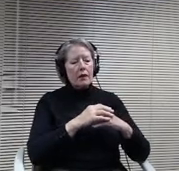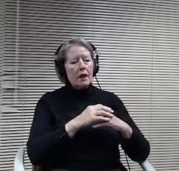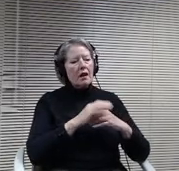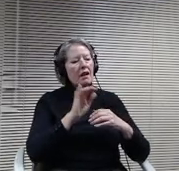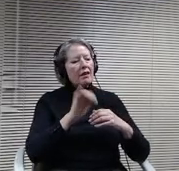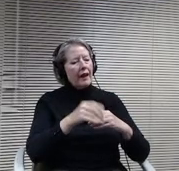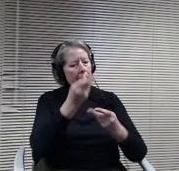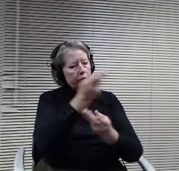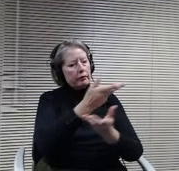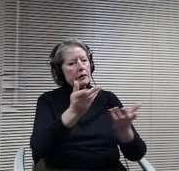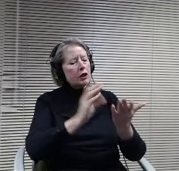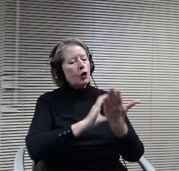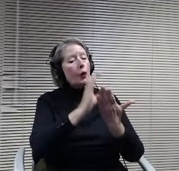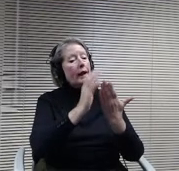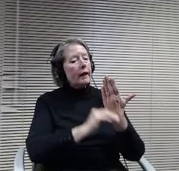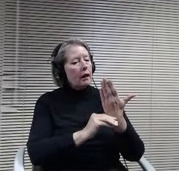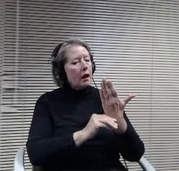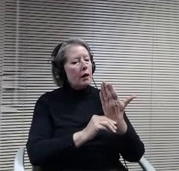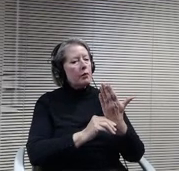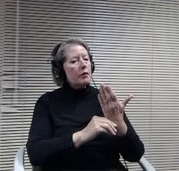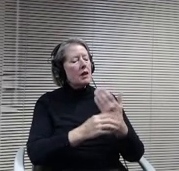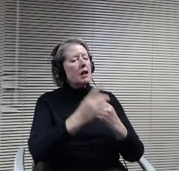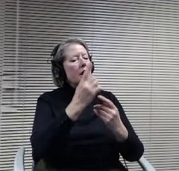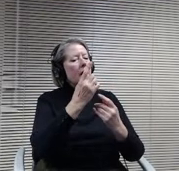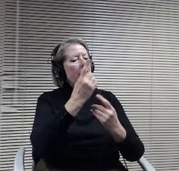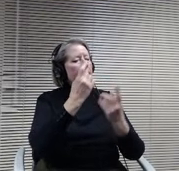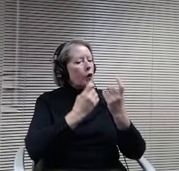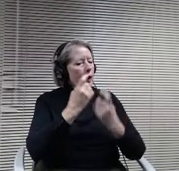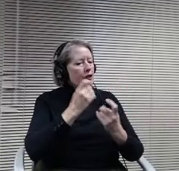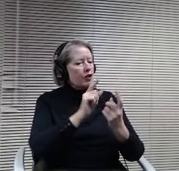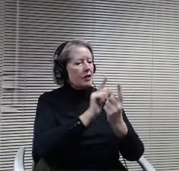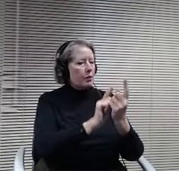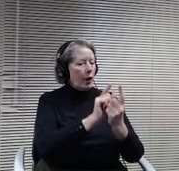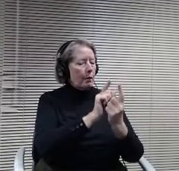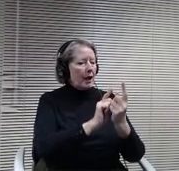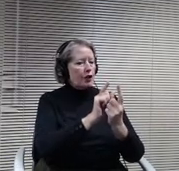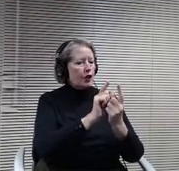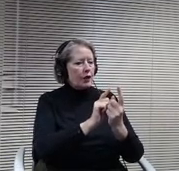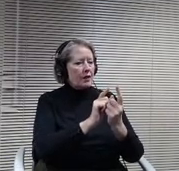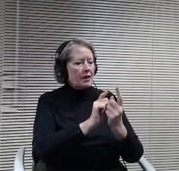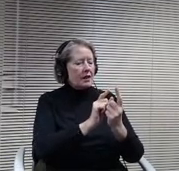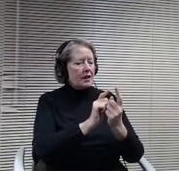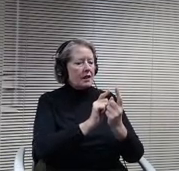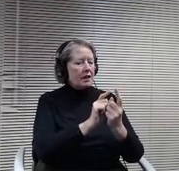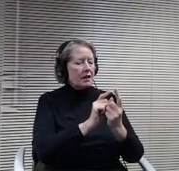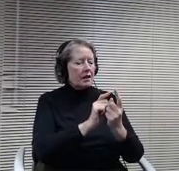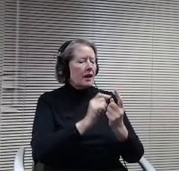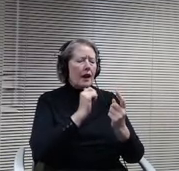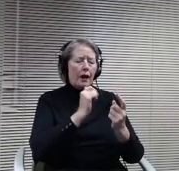related to mentors. There's an elaborate which I won't go through all the details on this slide, but there's an